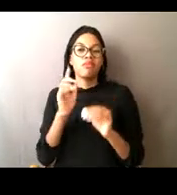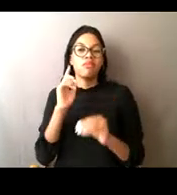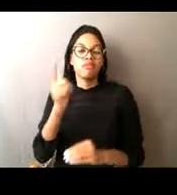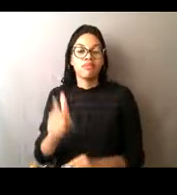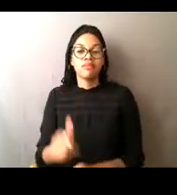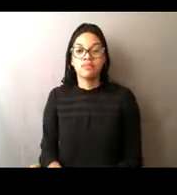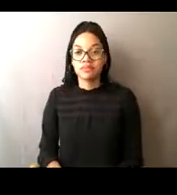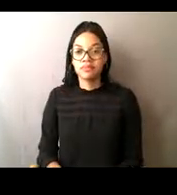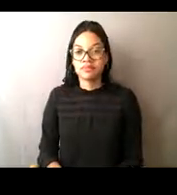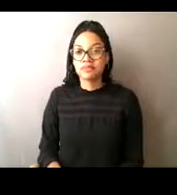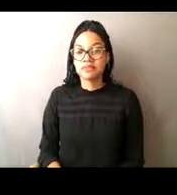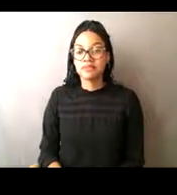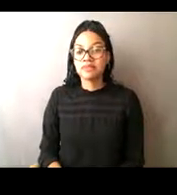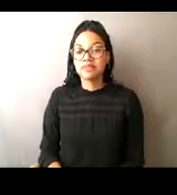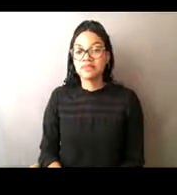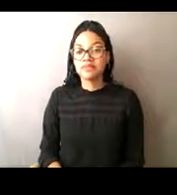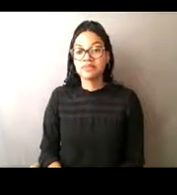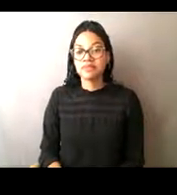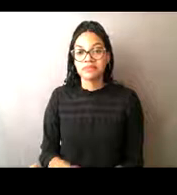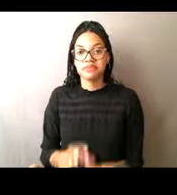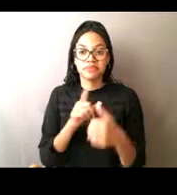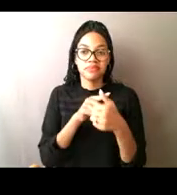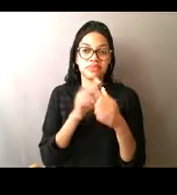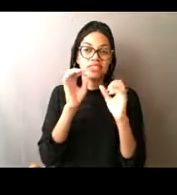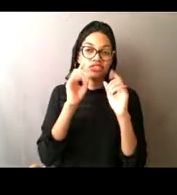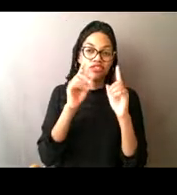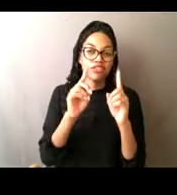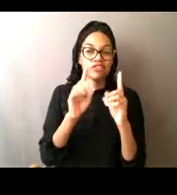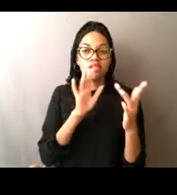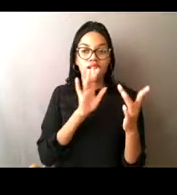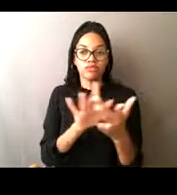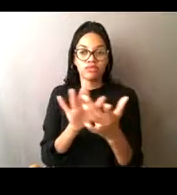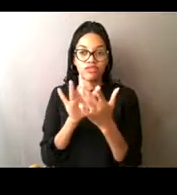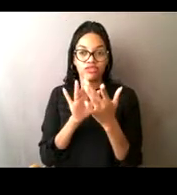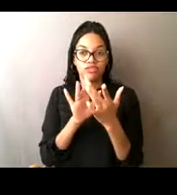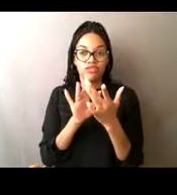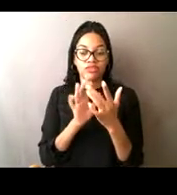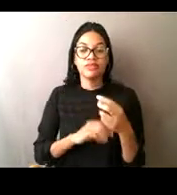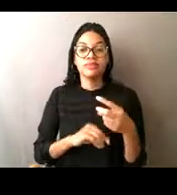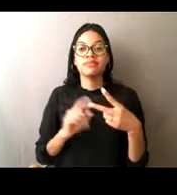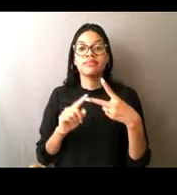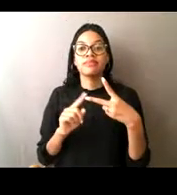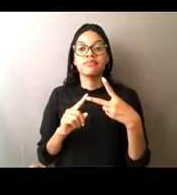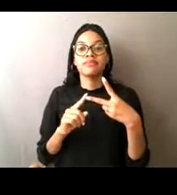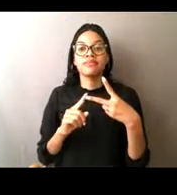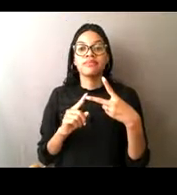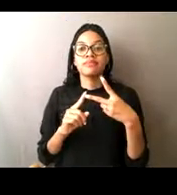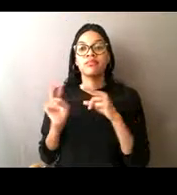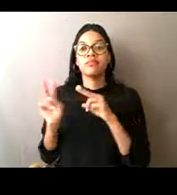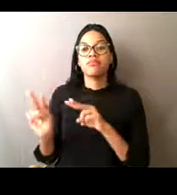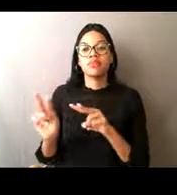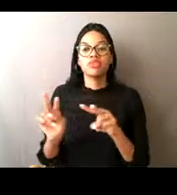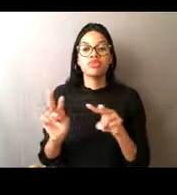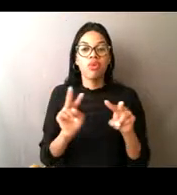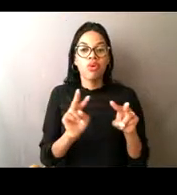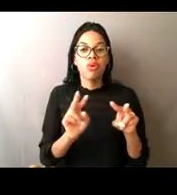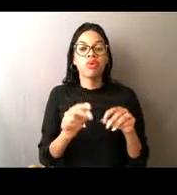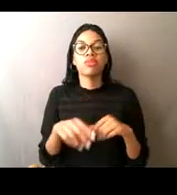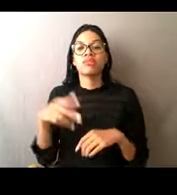So that is education and outreach. We have controls that we do, boardings of vessels,